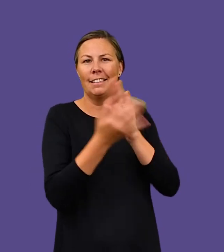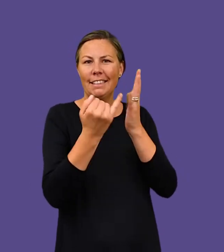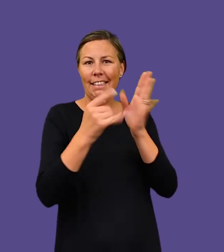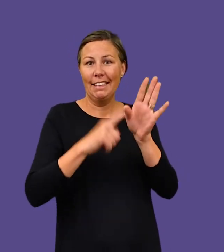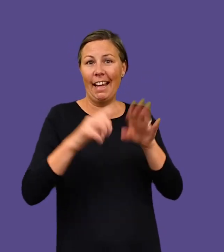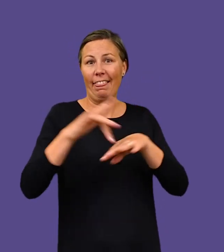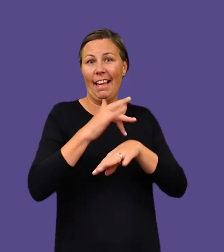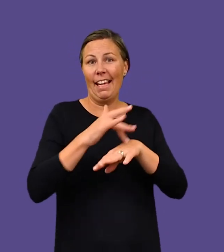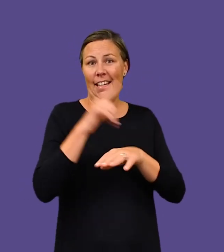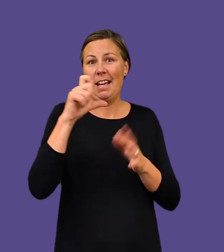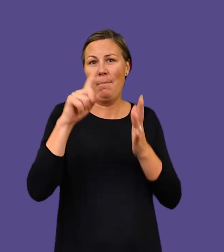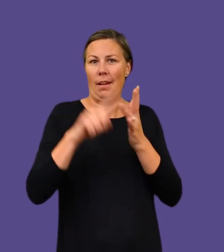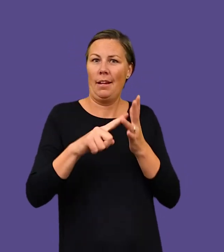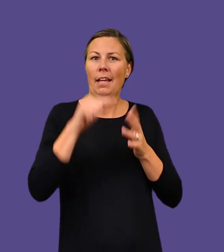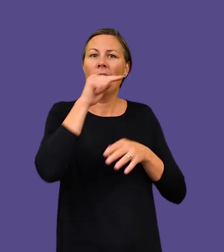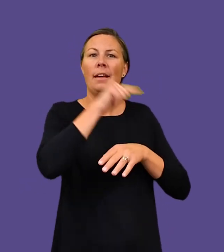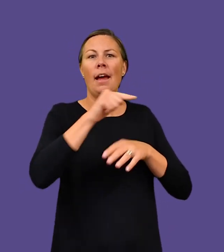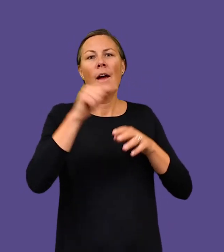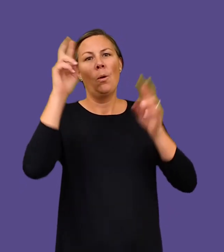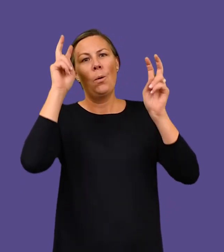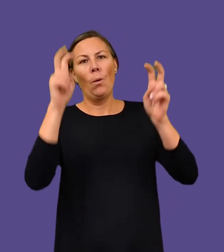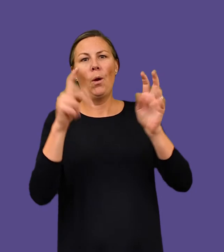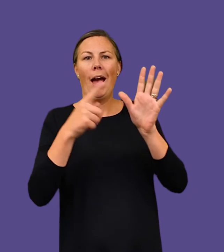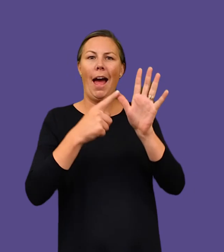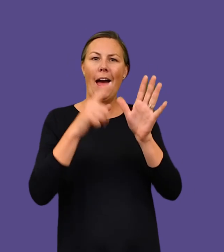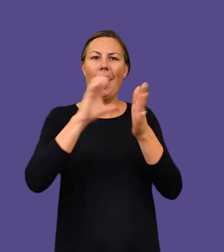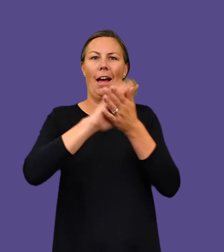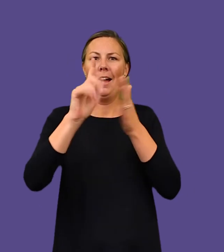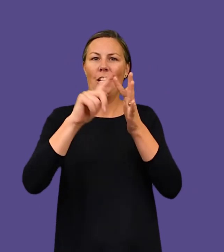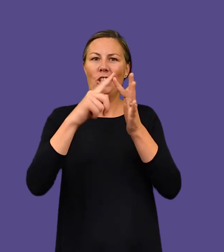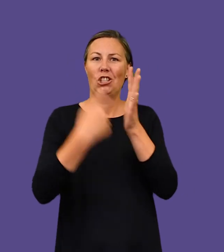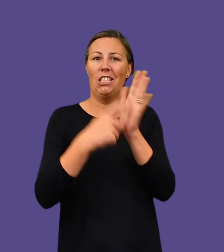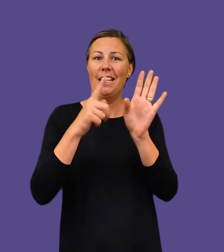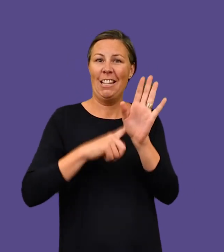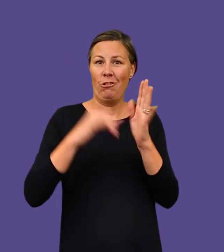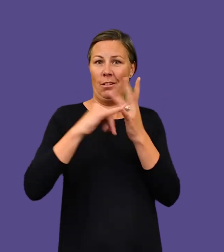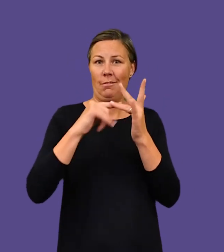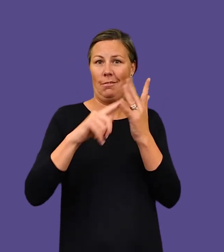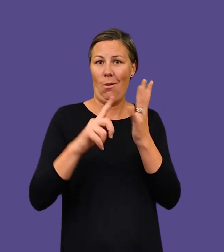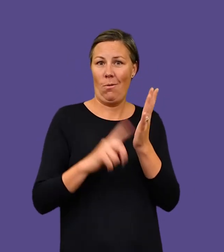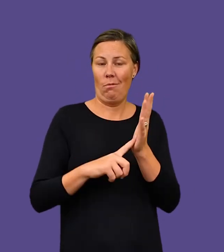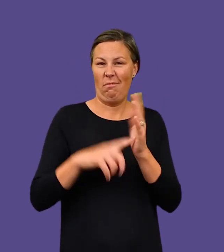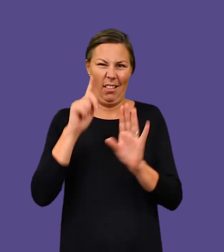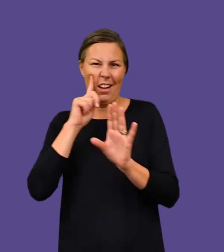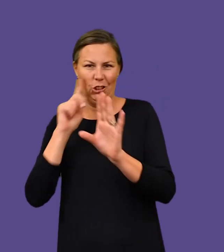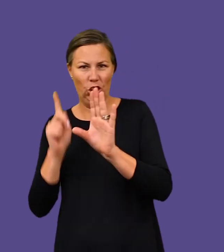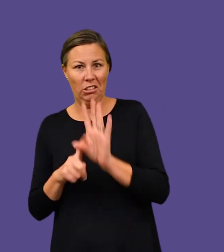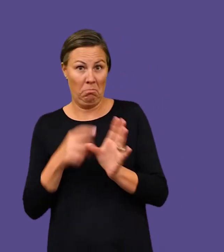Sydney Theatre Company production of Patrick White’s A cheery soul last year.